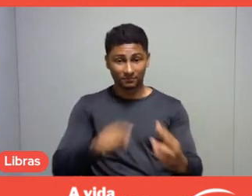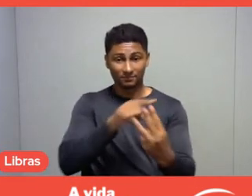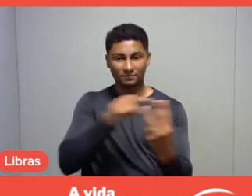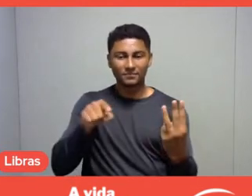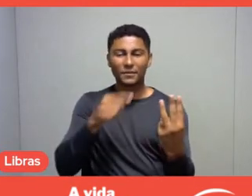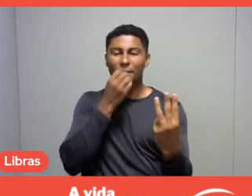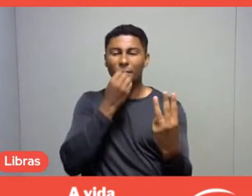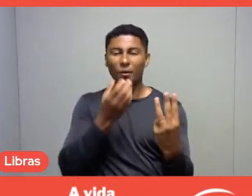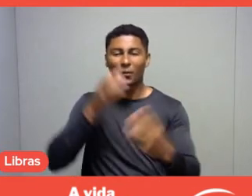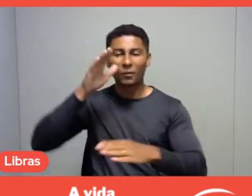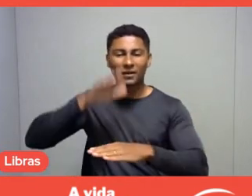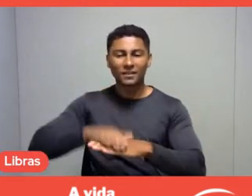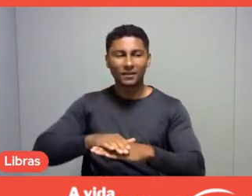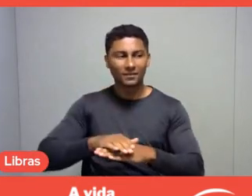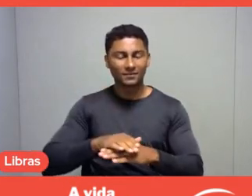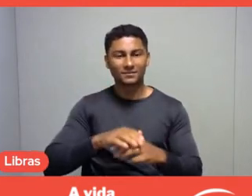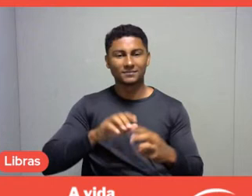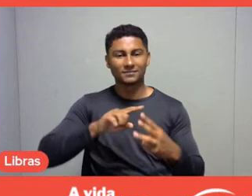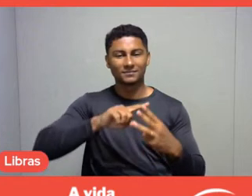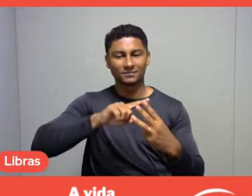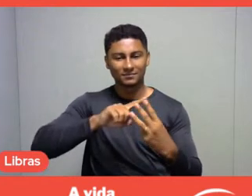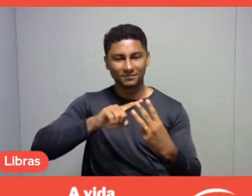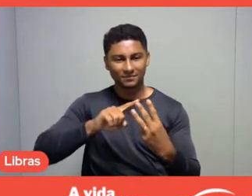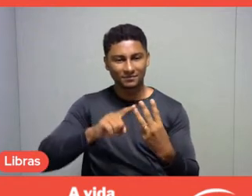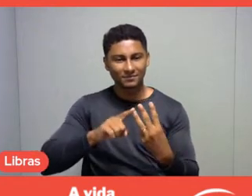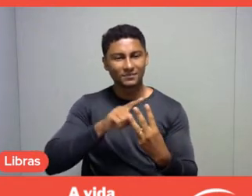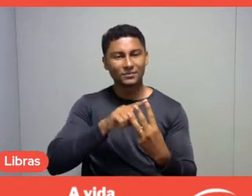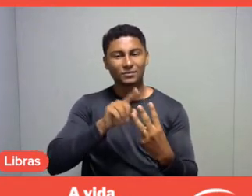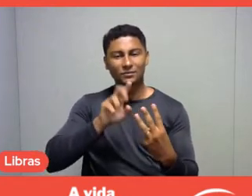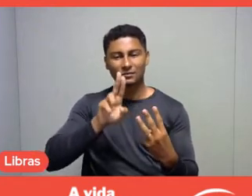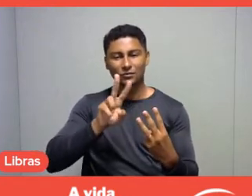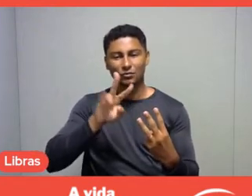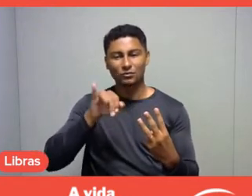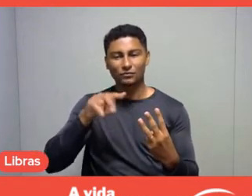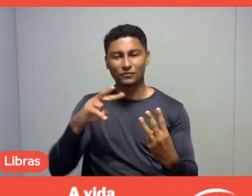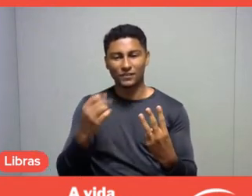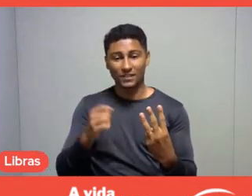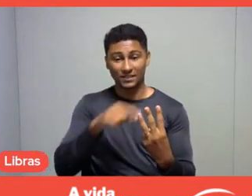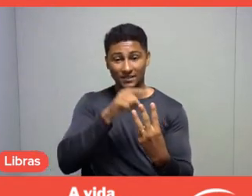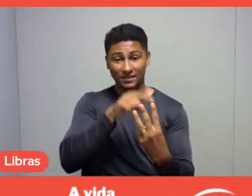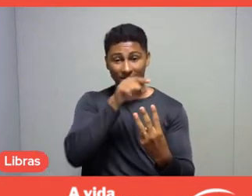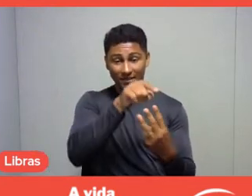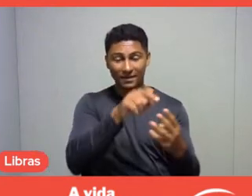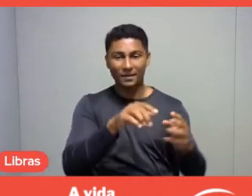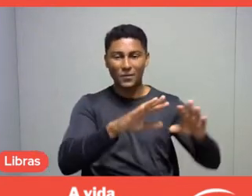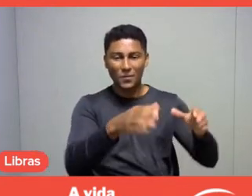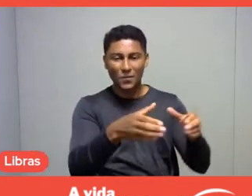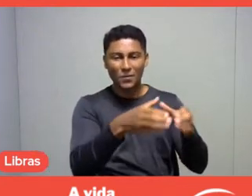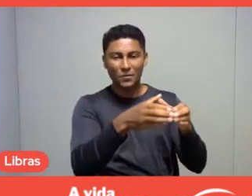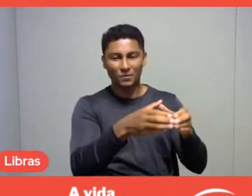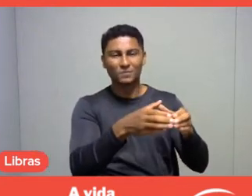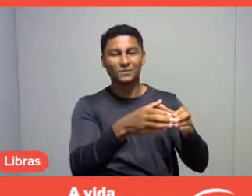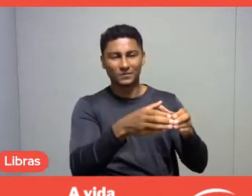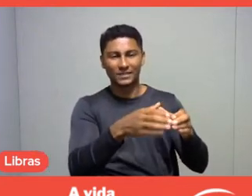Professor Uvinha, I wish your meeting with the population to be very fruitful.